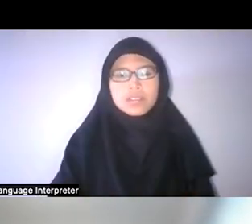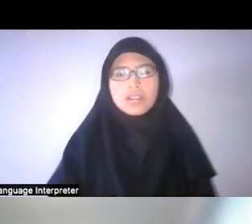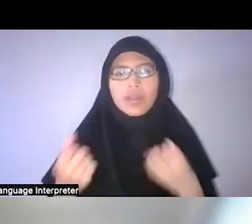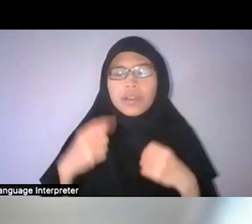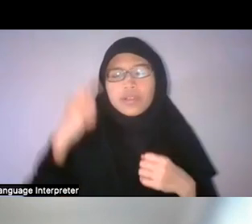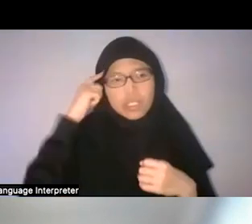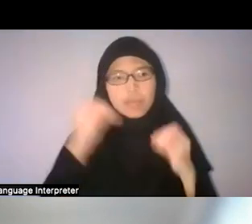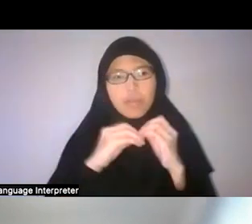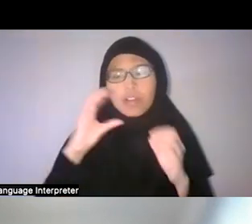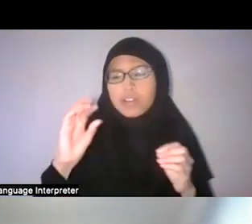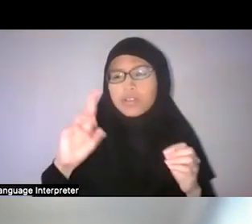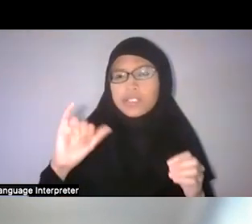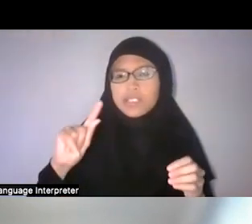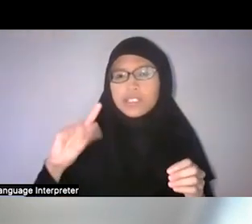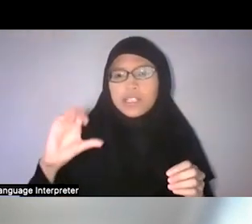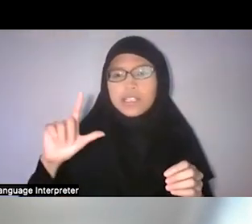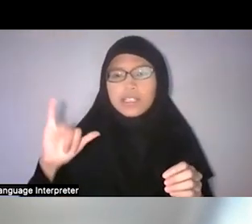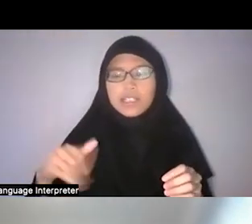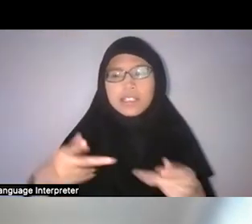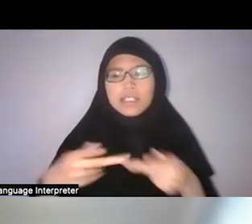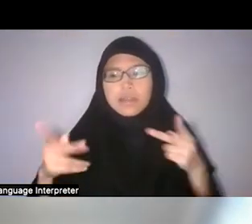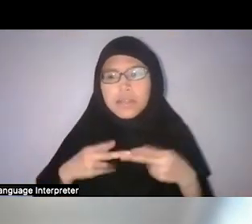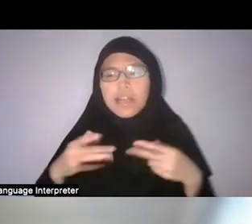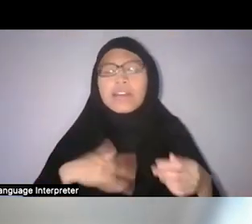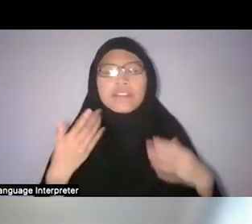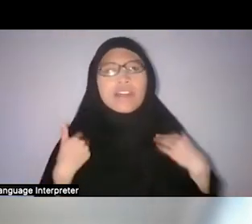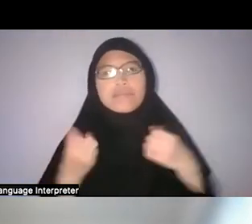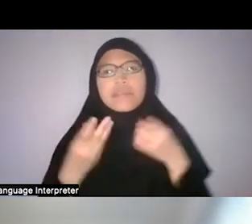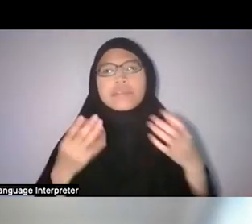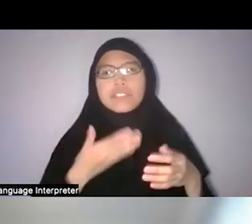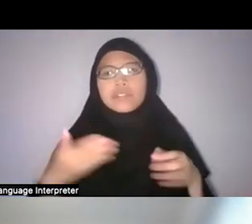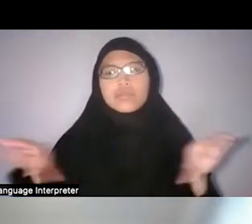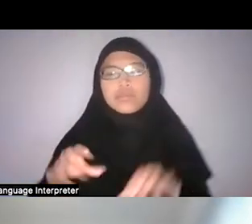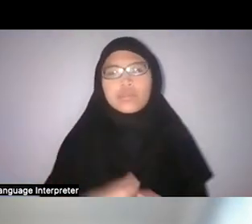A place where I feel like there is still so much to do for so many people